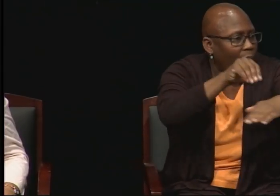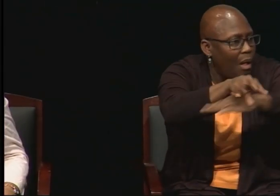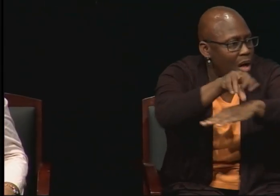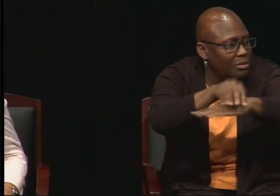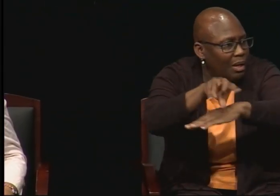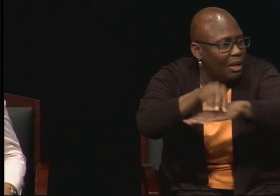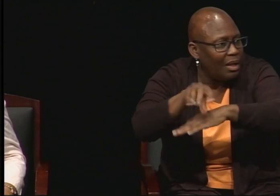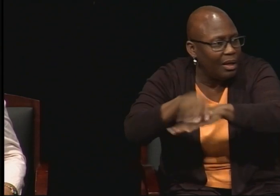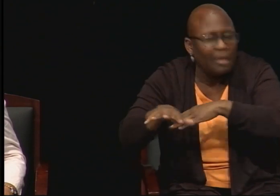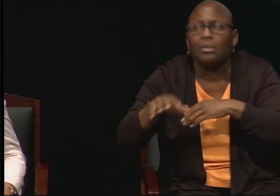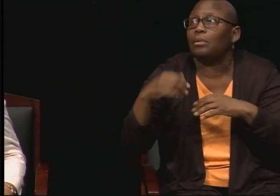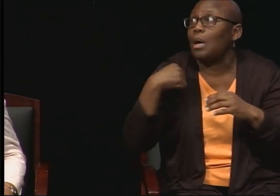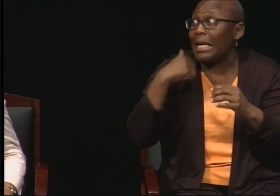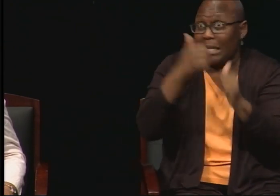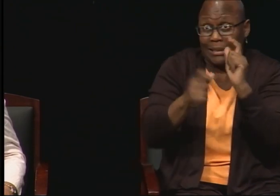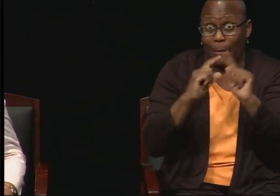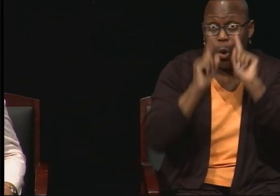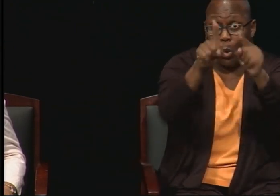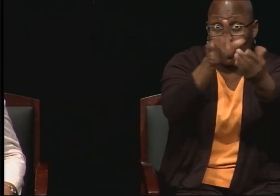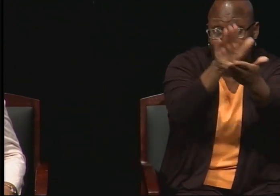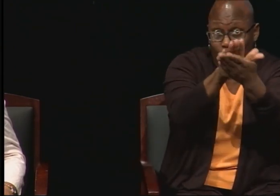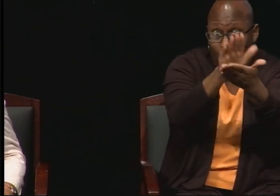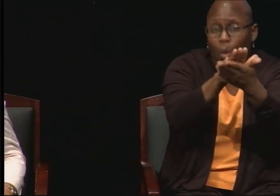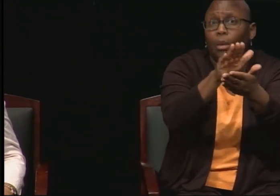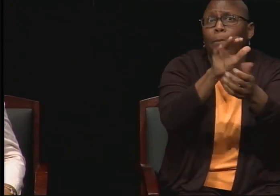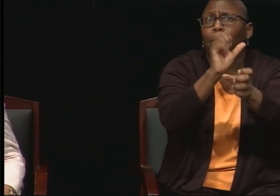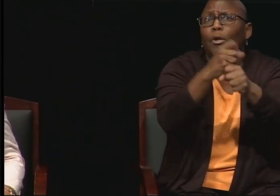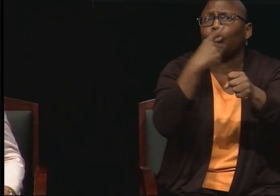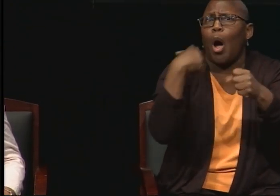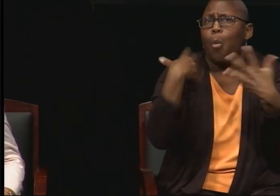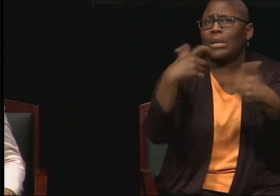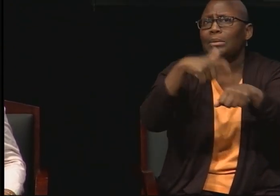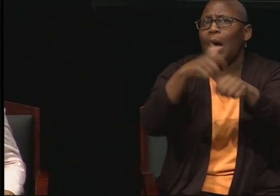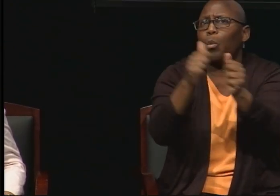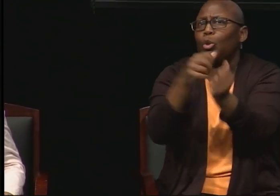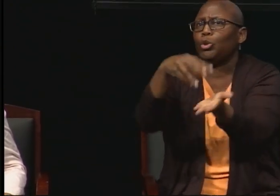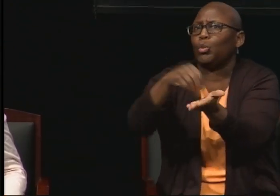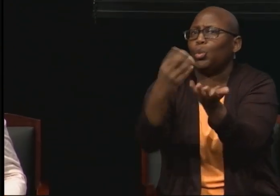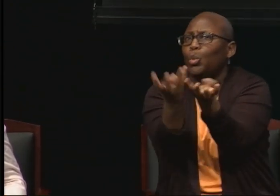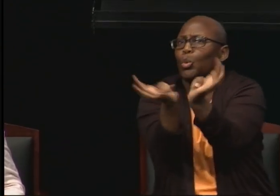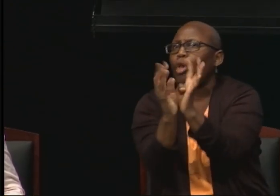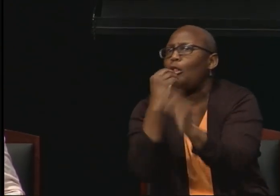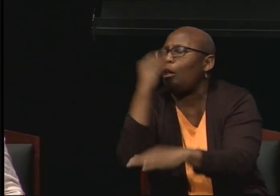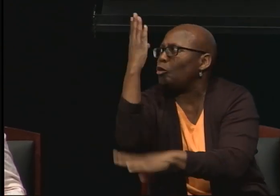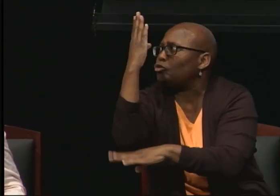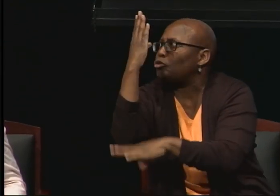to meet with the students. Because I wanted the students to see me as a role model.